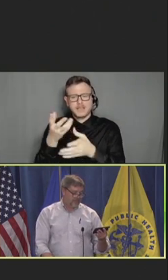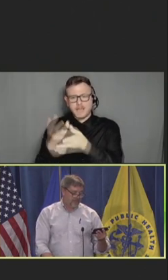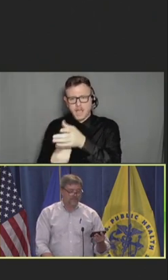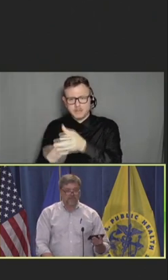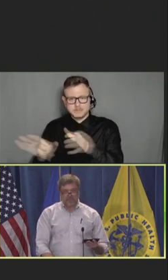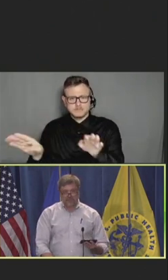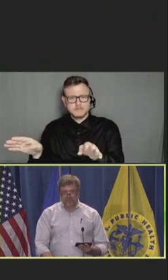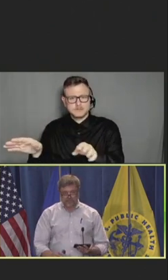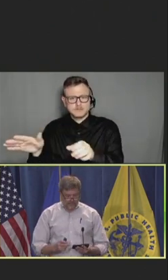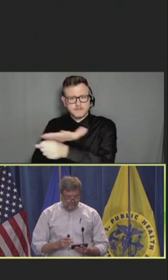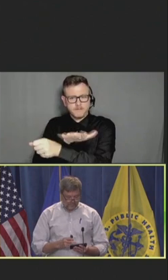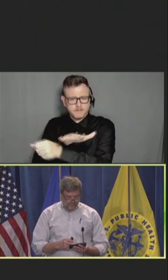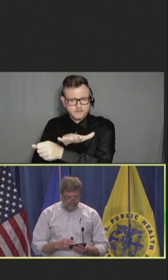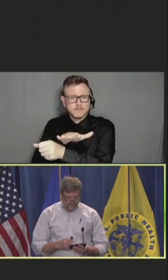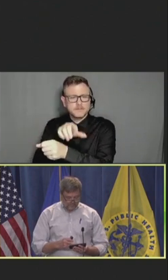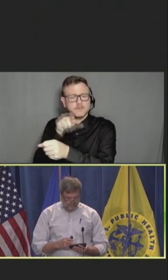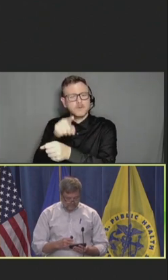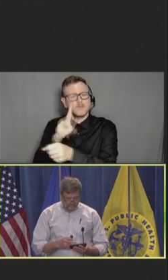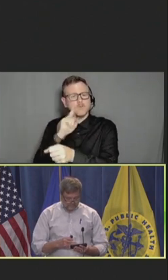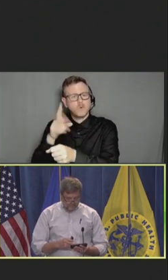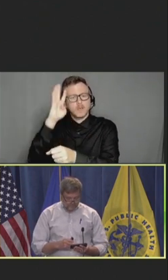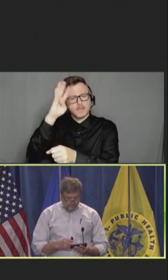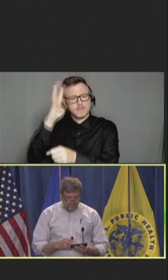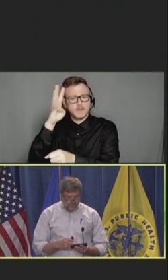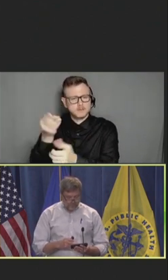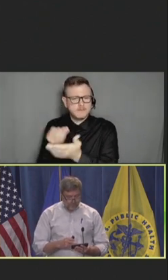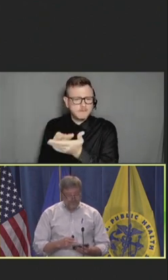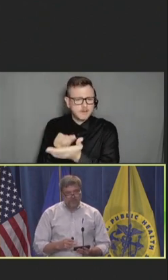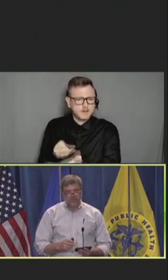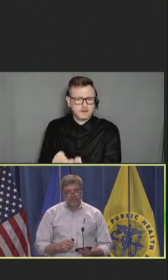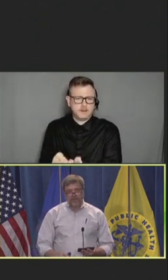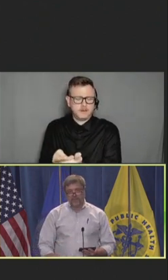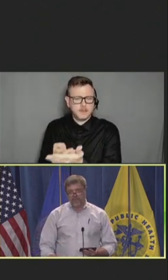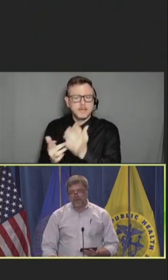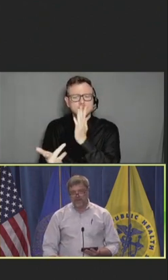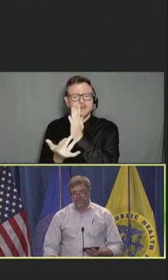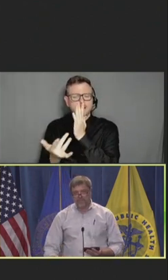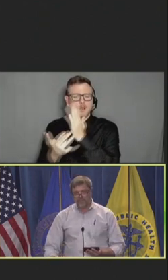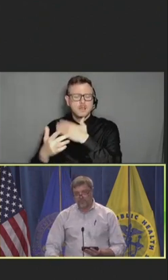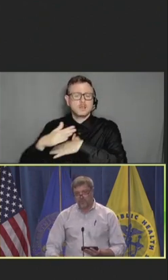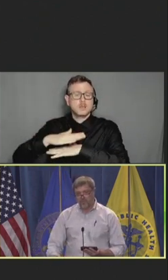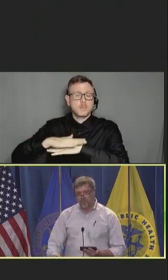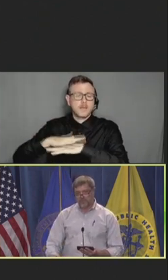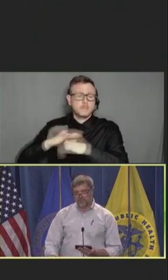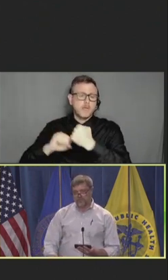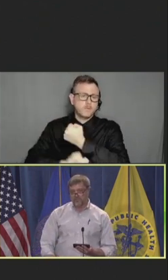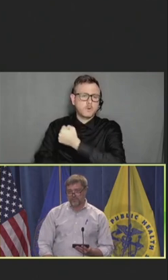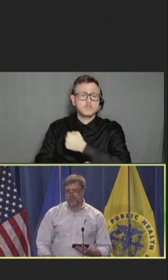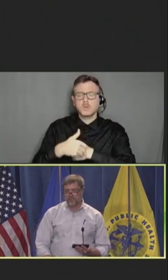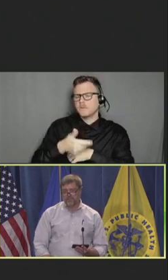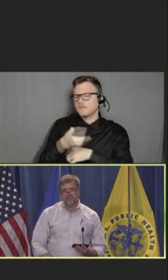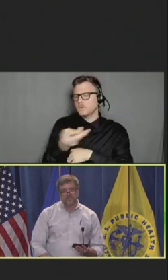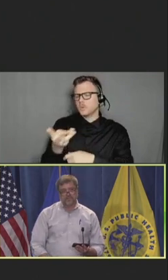and technology platforms." So, with that, we have a few questions for discussions.